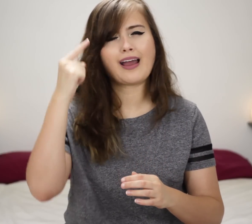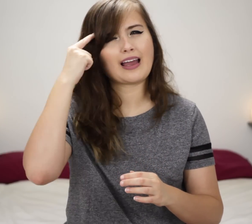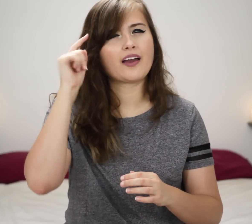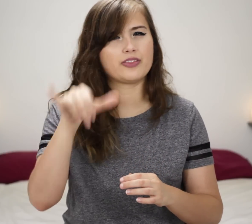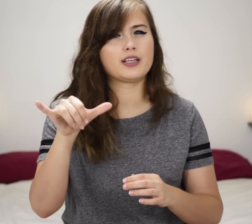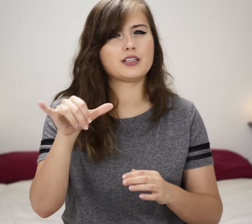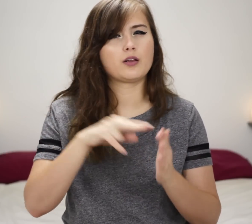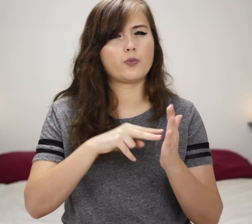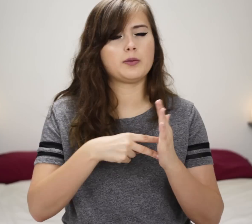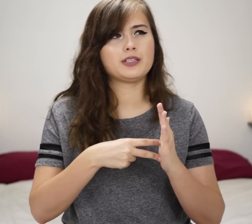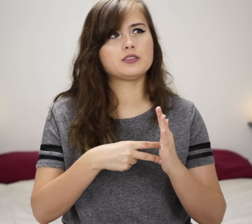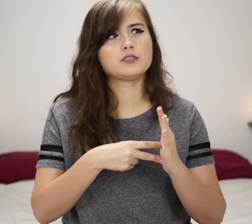I think that's what it means.